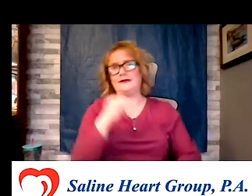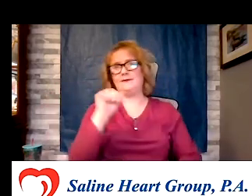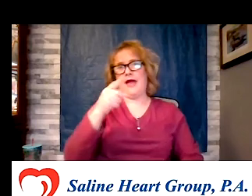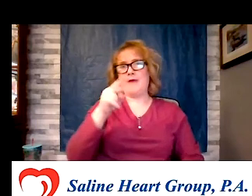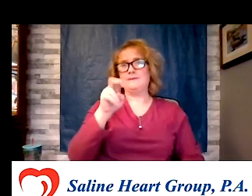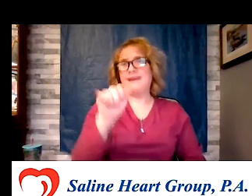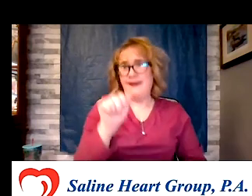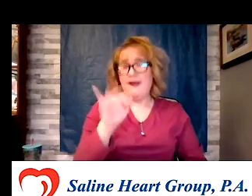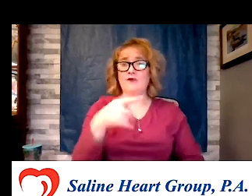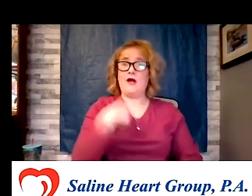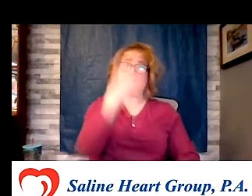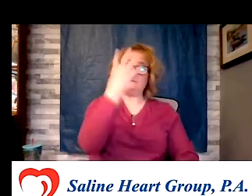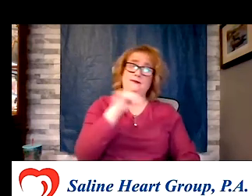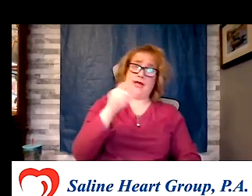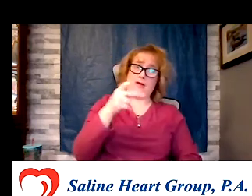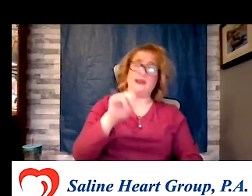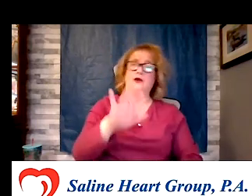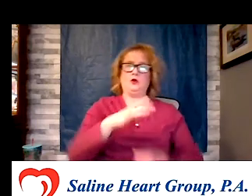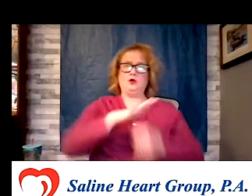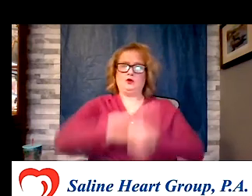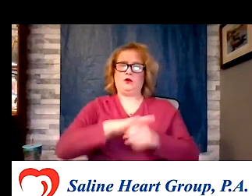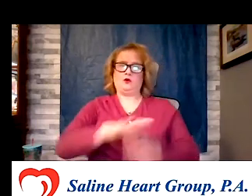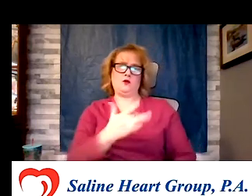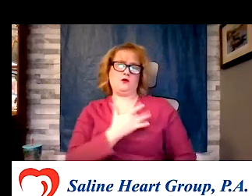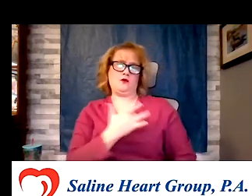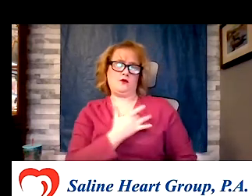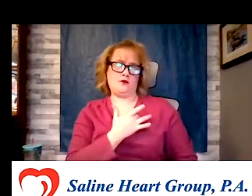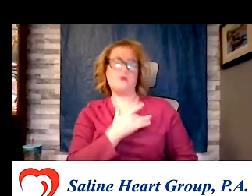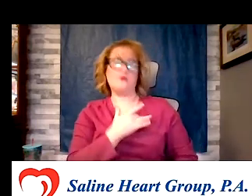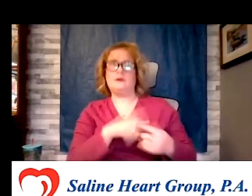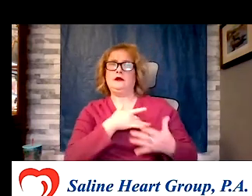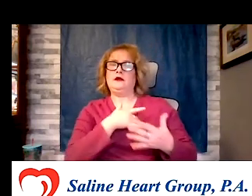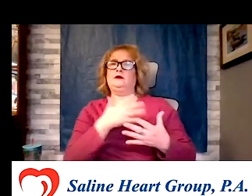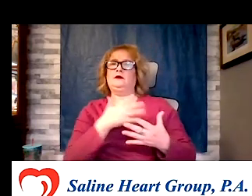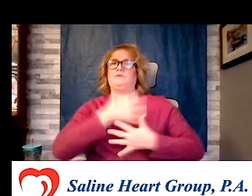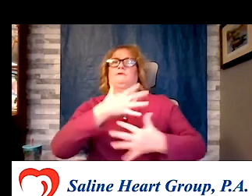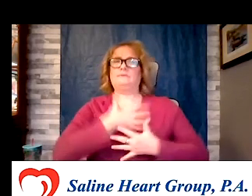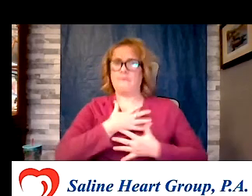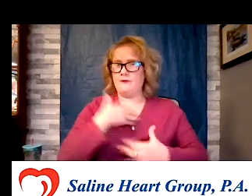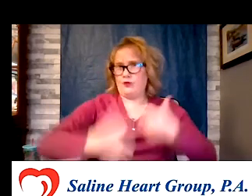it puts stress on the heart, you get atrial fibrillation. So if you take care of things at the